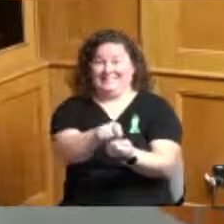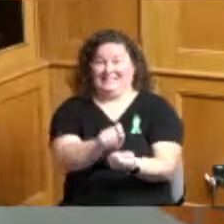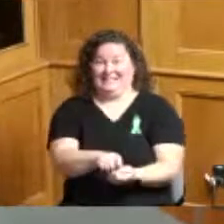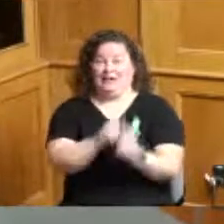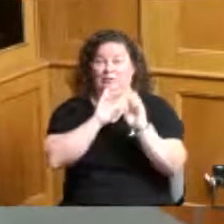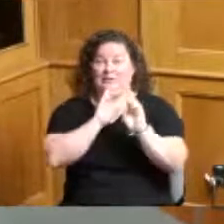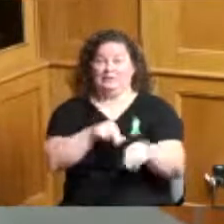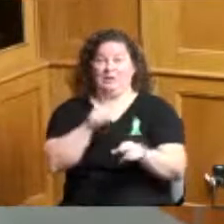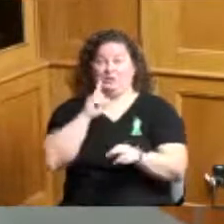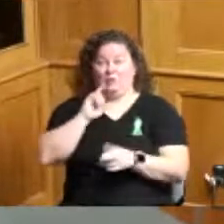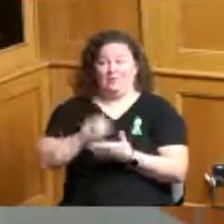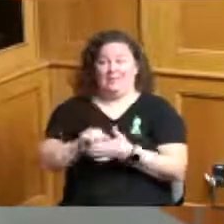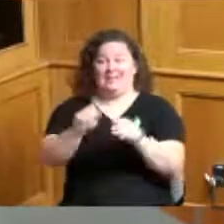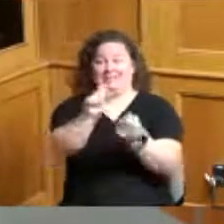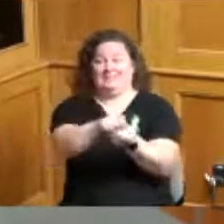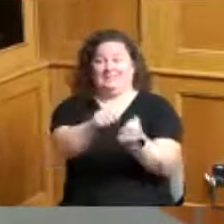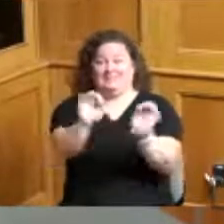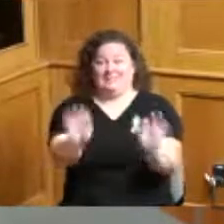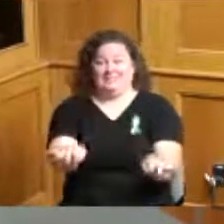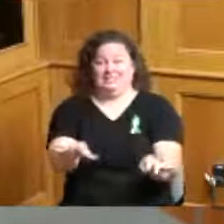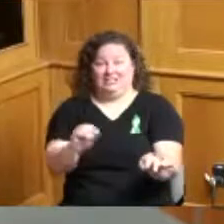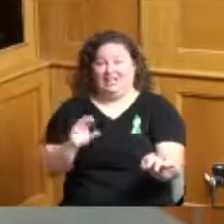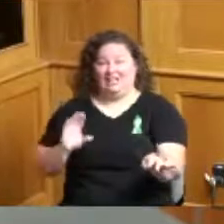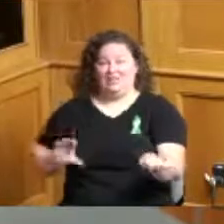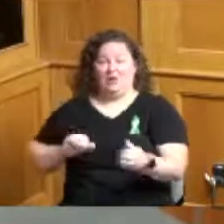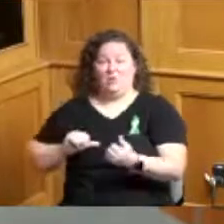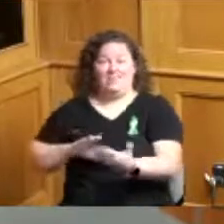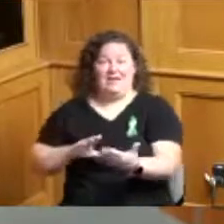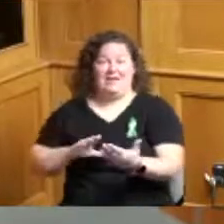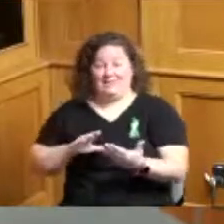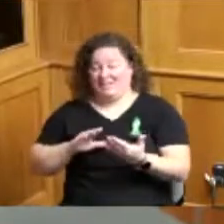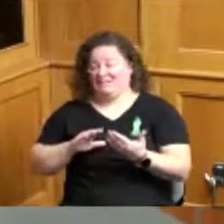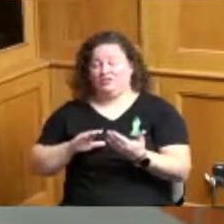decision is made and what methods to use or combination of methods to use for each property